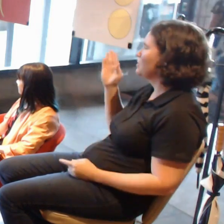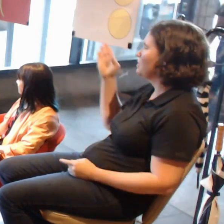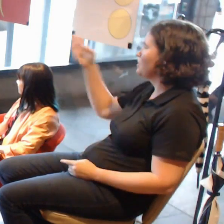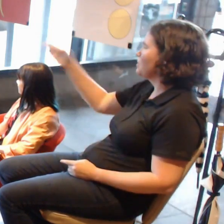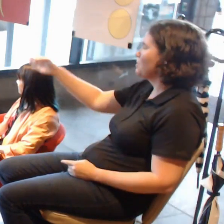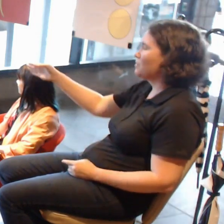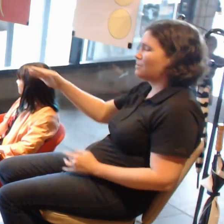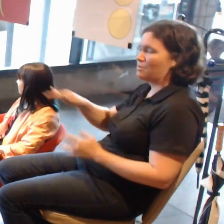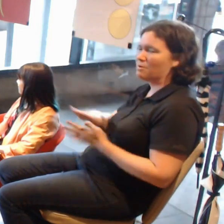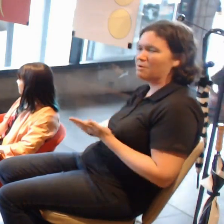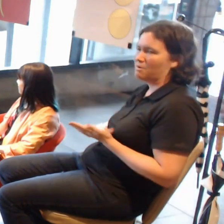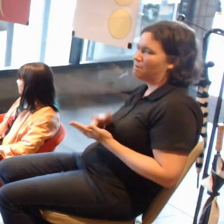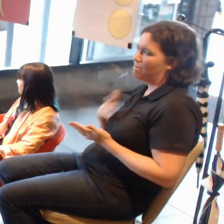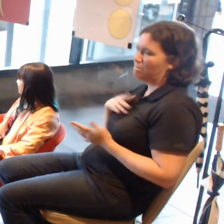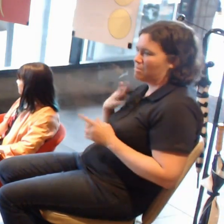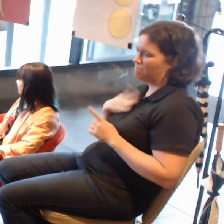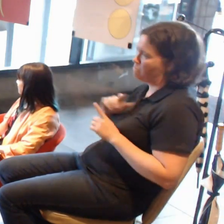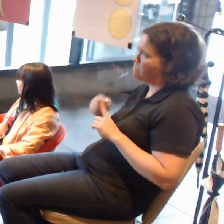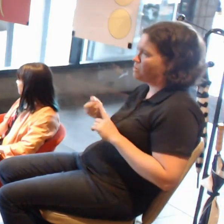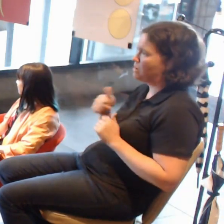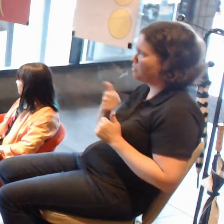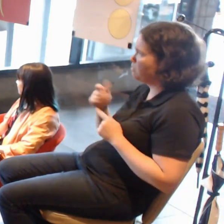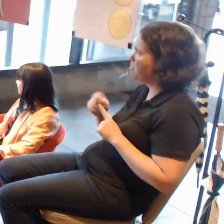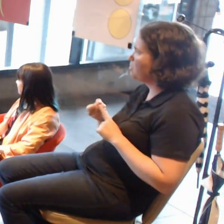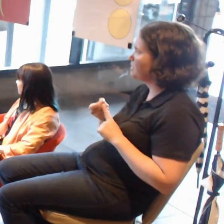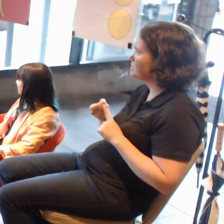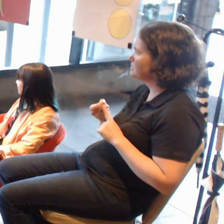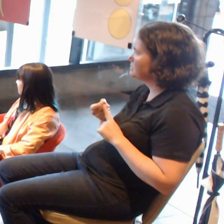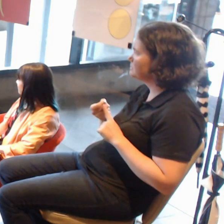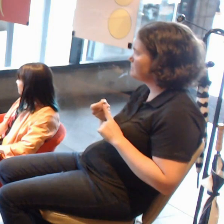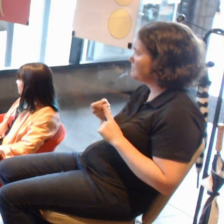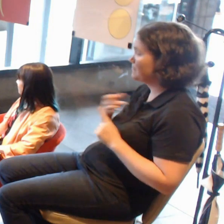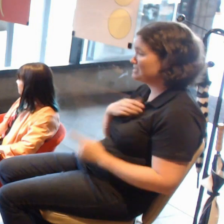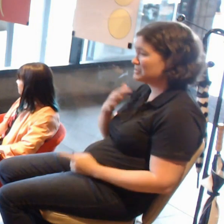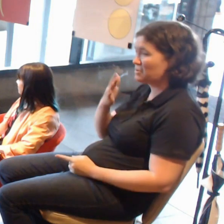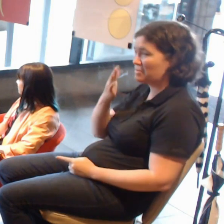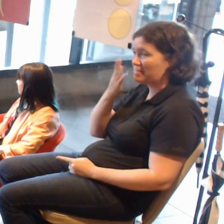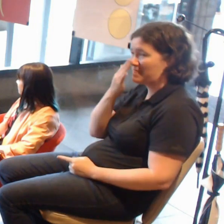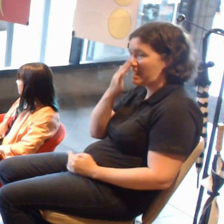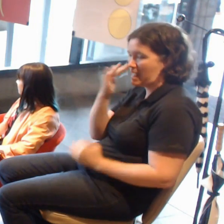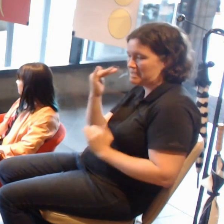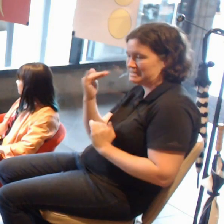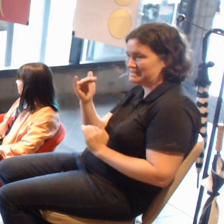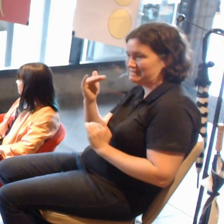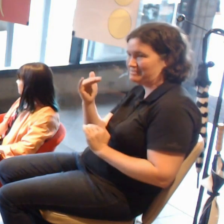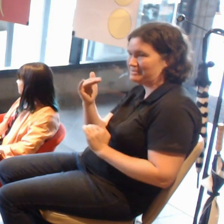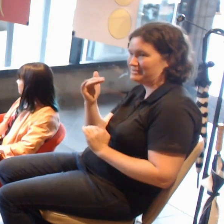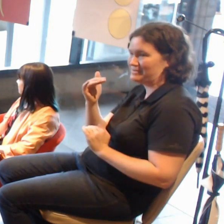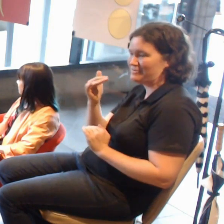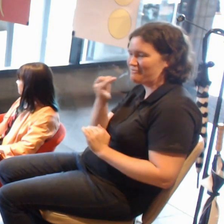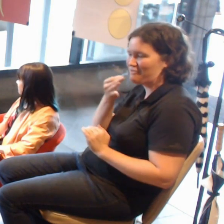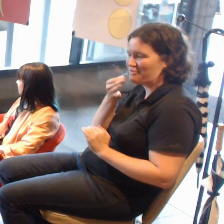The age limit on kids using VR/AR hasn't been firmly established.